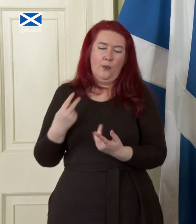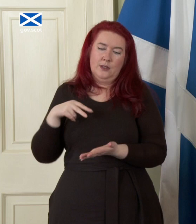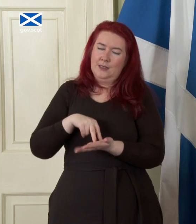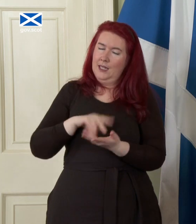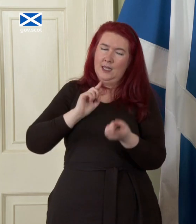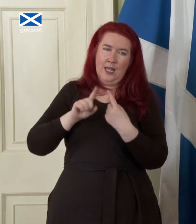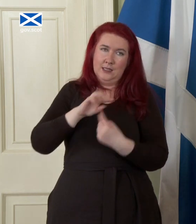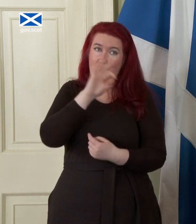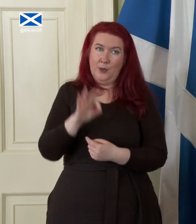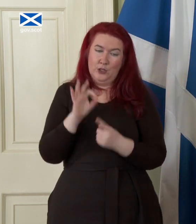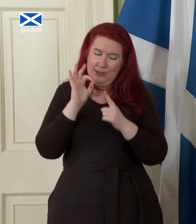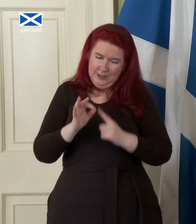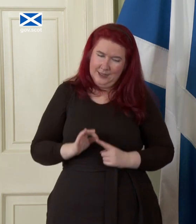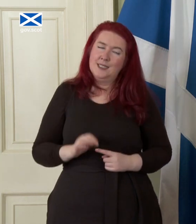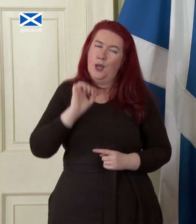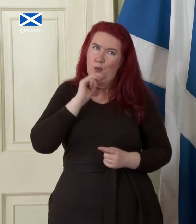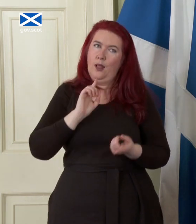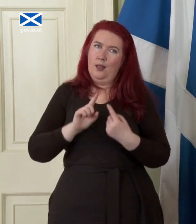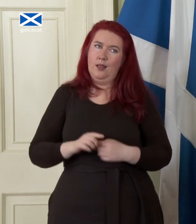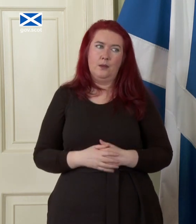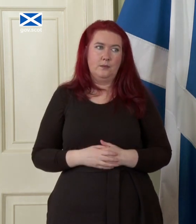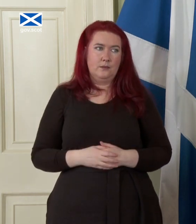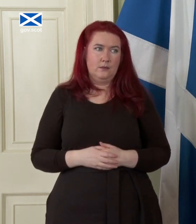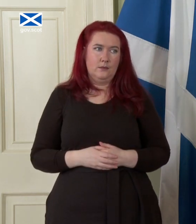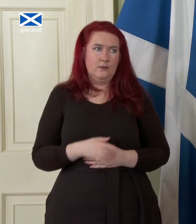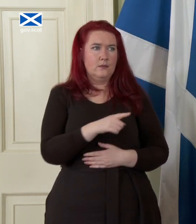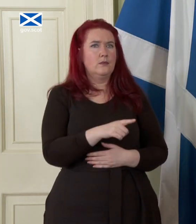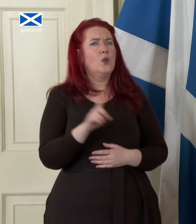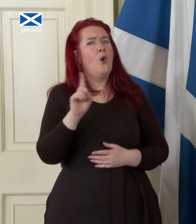questions in some detail at that point. First Minister, what does a General Election before...